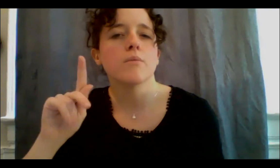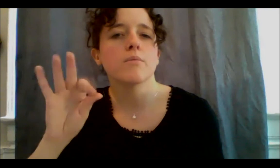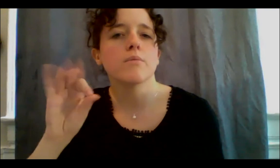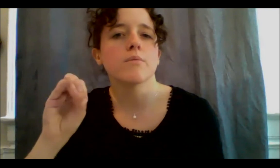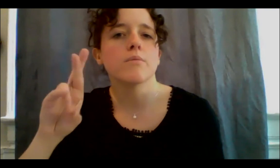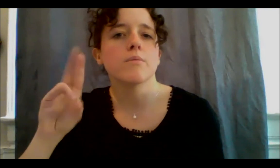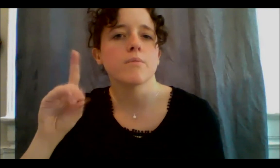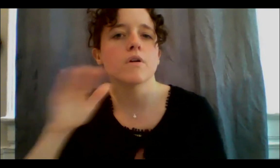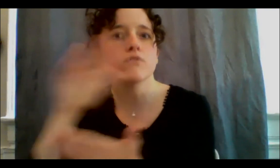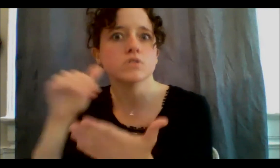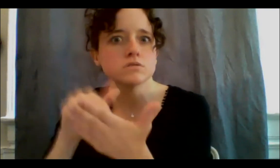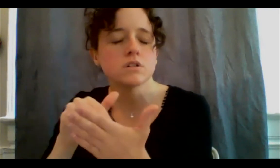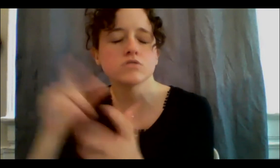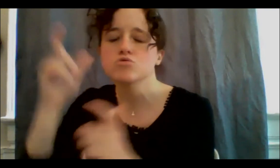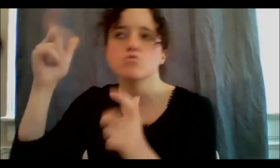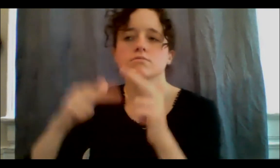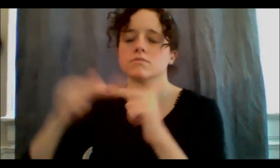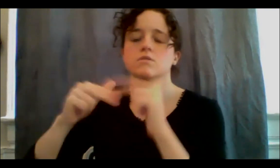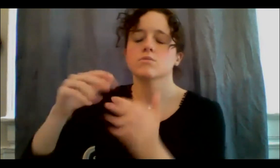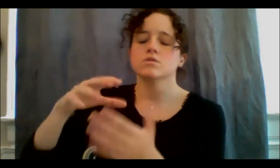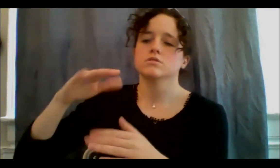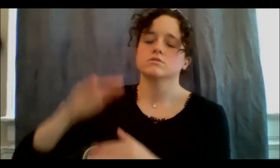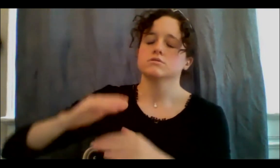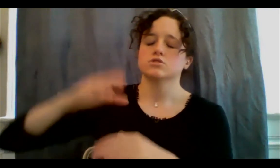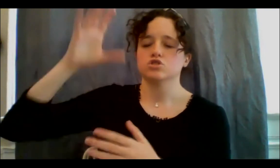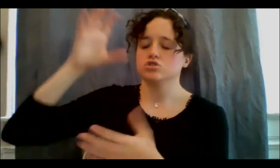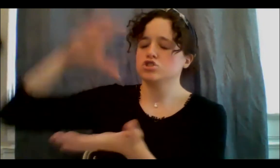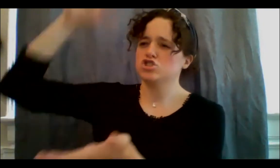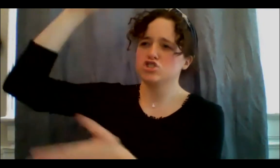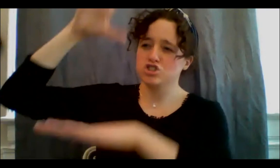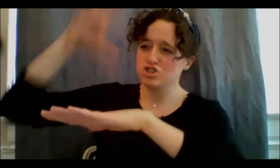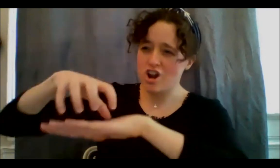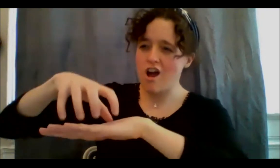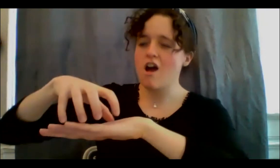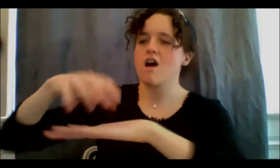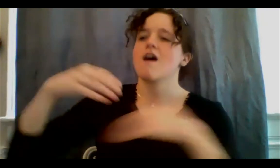sits between two green spaces, the quarter of Garrison Creek, so you're looking at